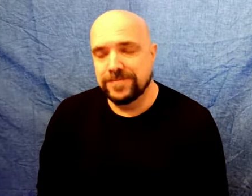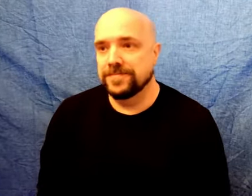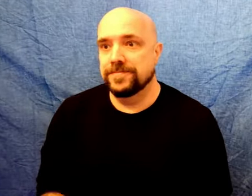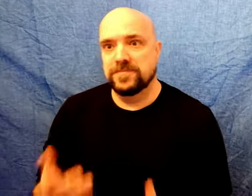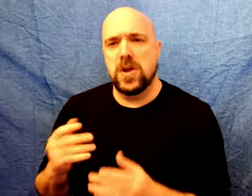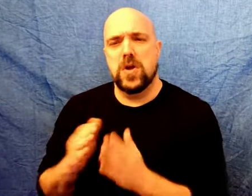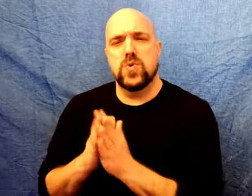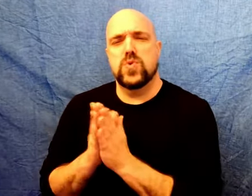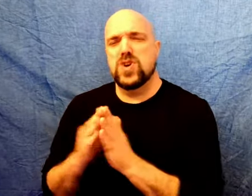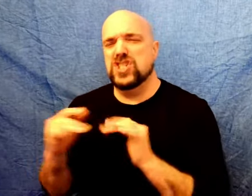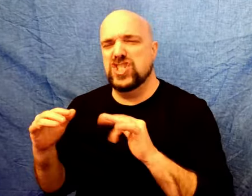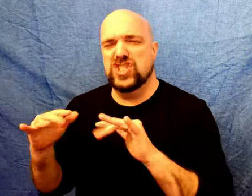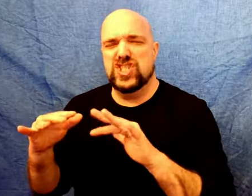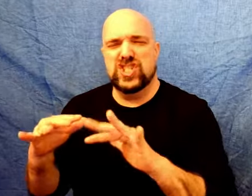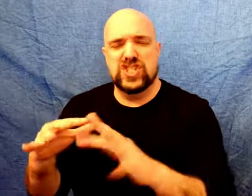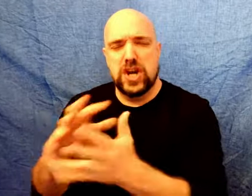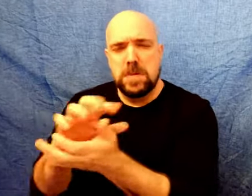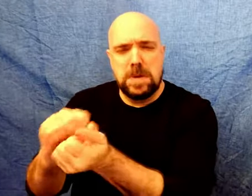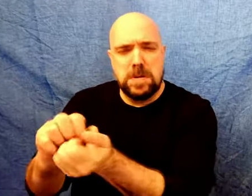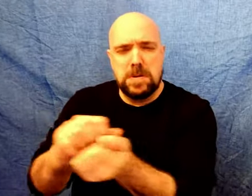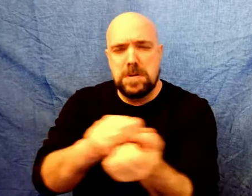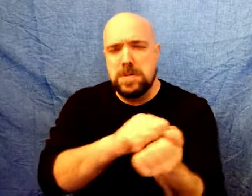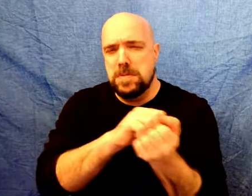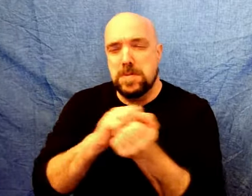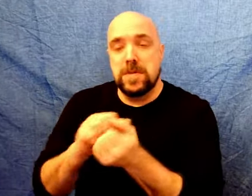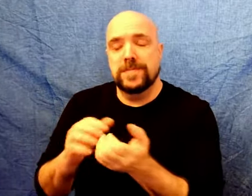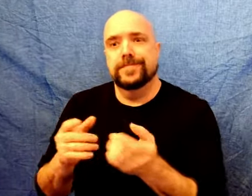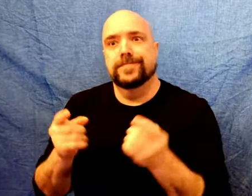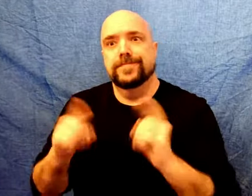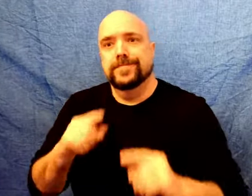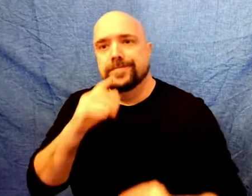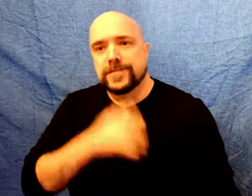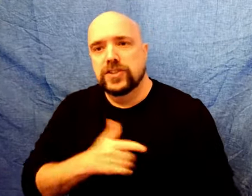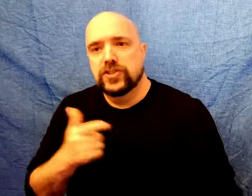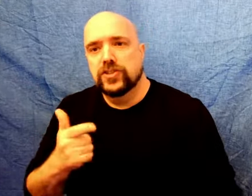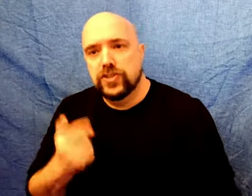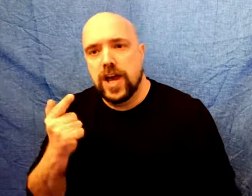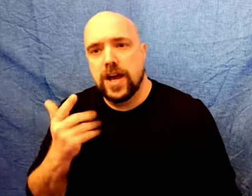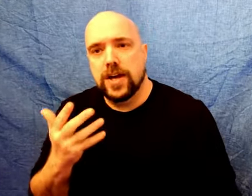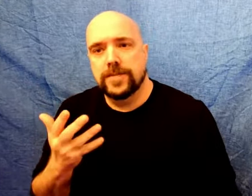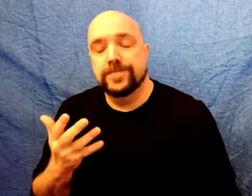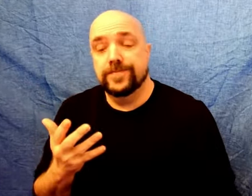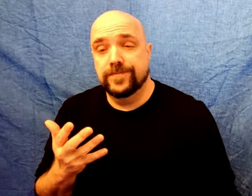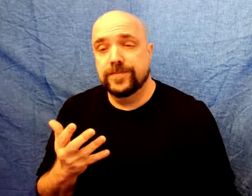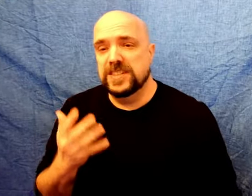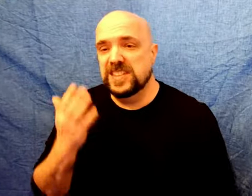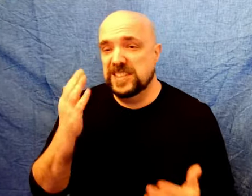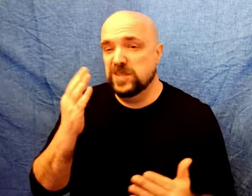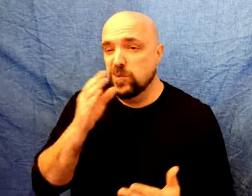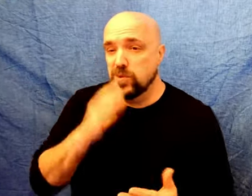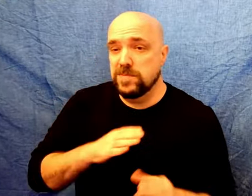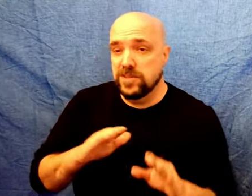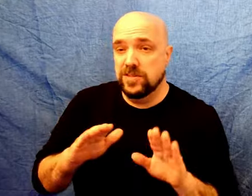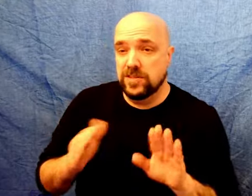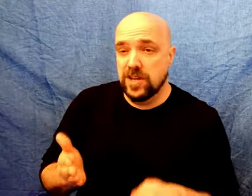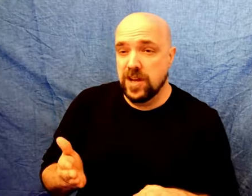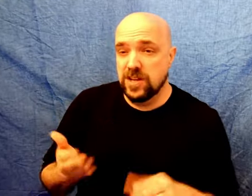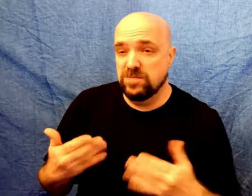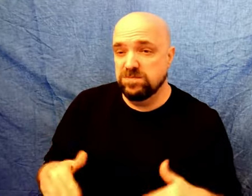Because of that, the protestors were motivated to go and destroy the capital. As a result, a woman got shot. It seems the woman has died.